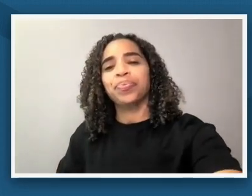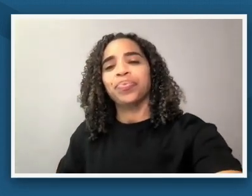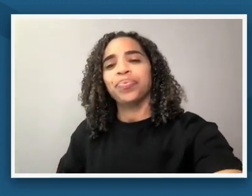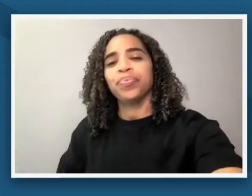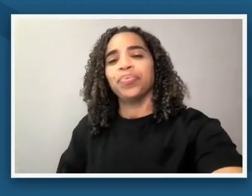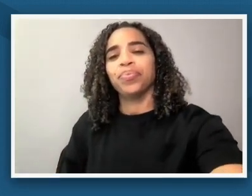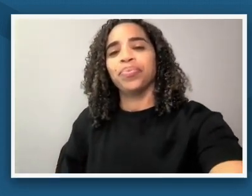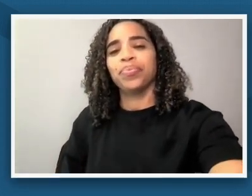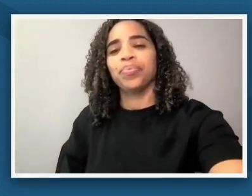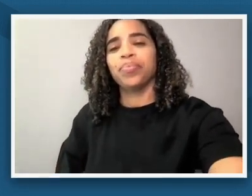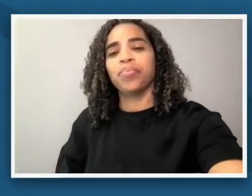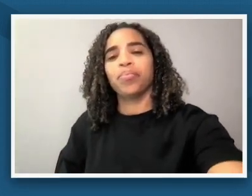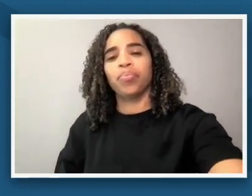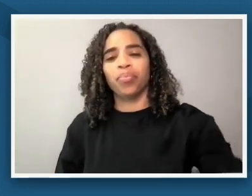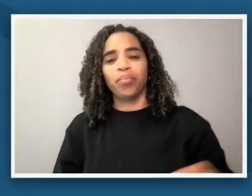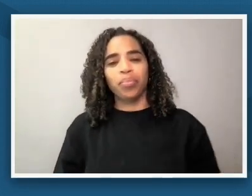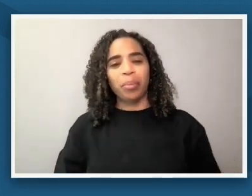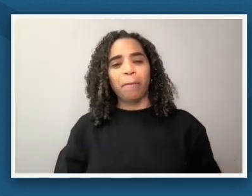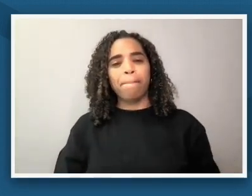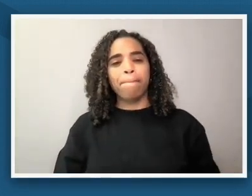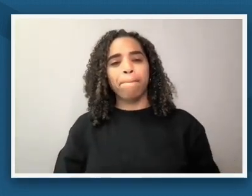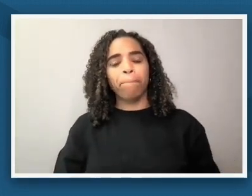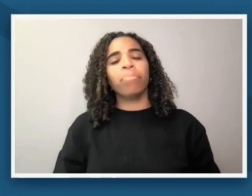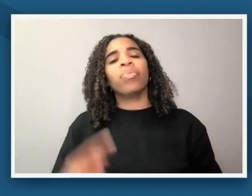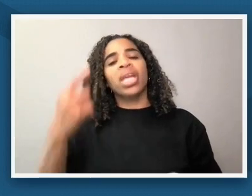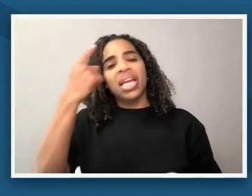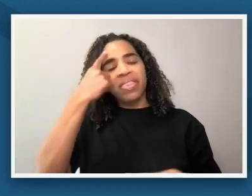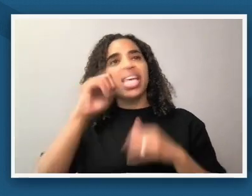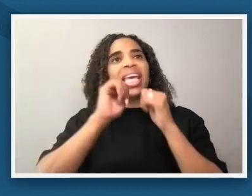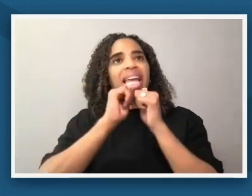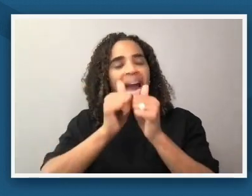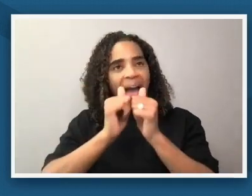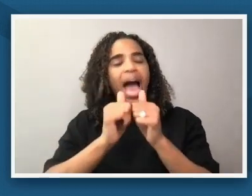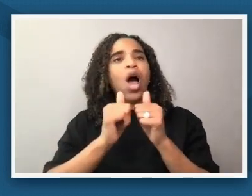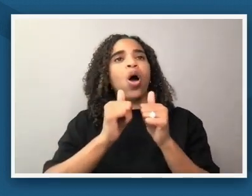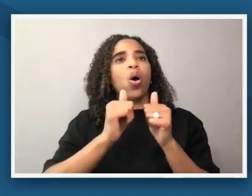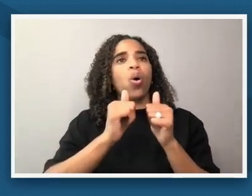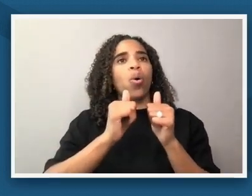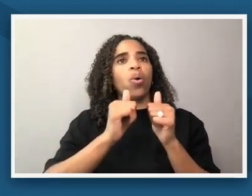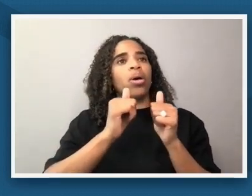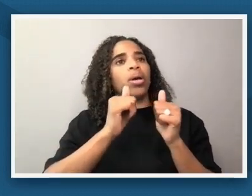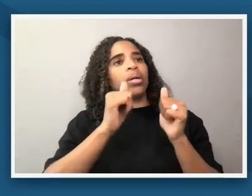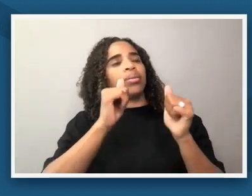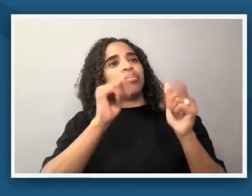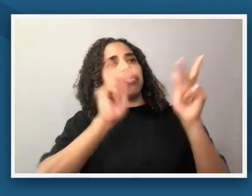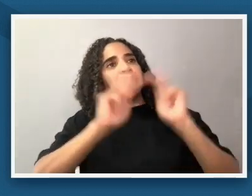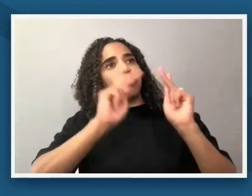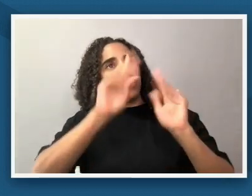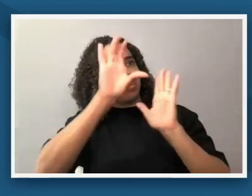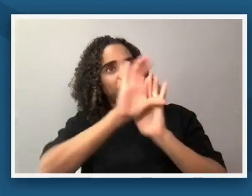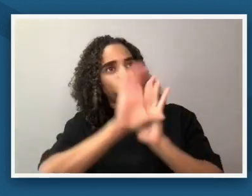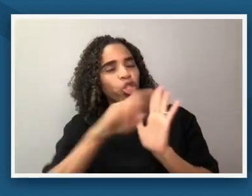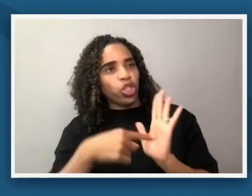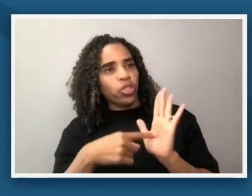the democratization of portraiture um and i've been at the portrait gallery for